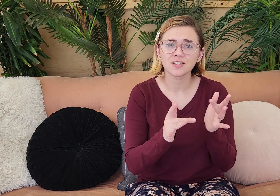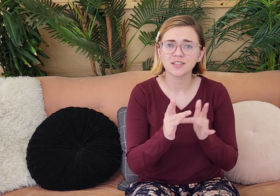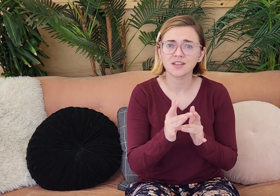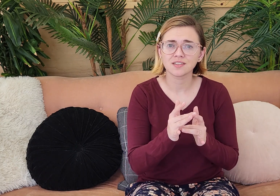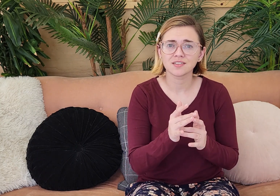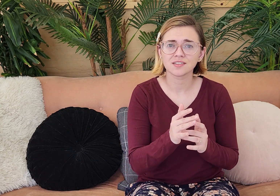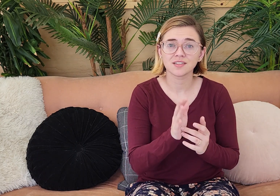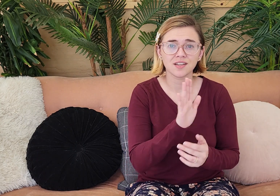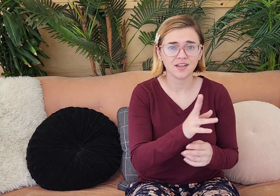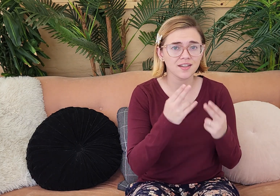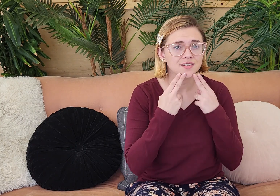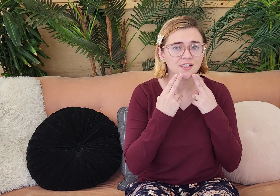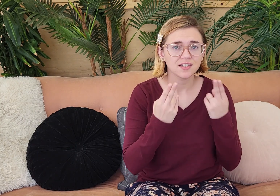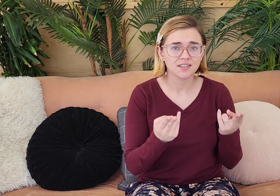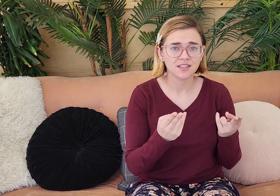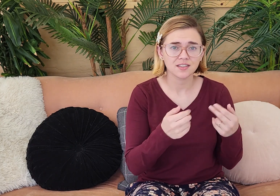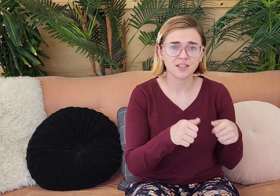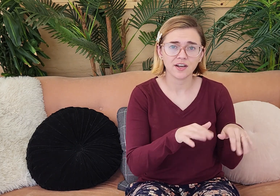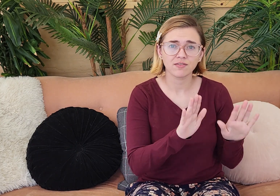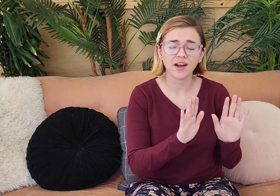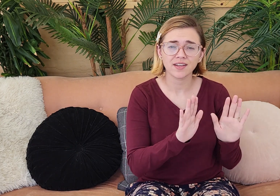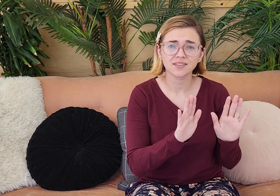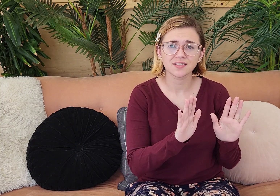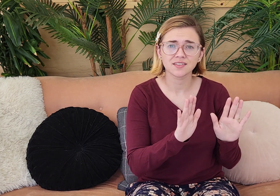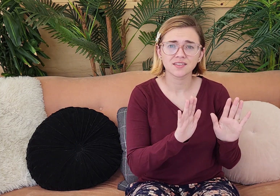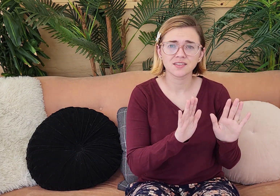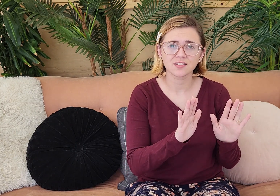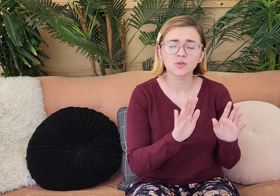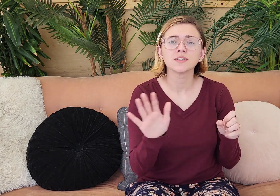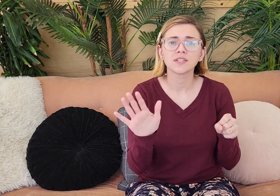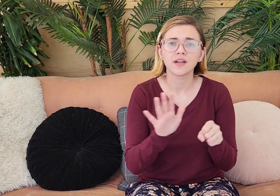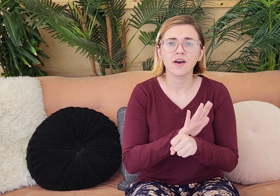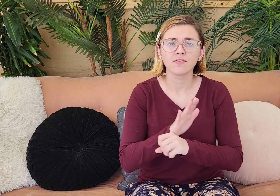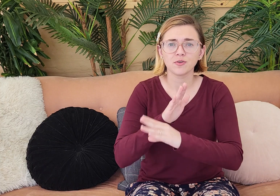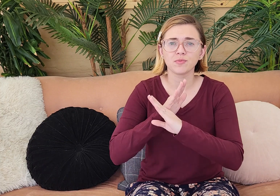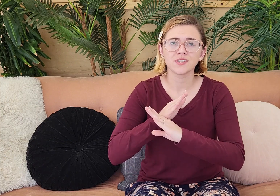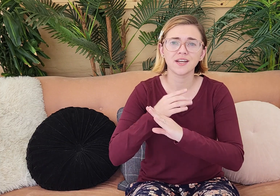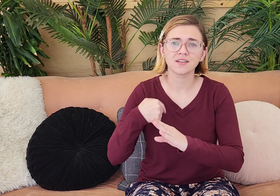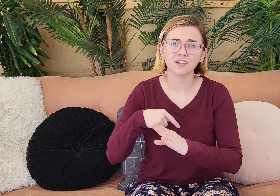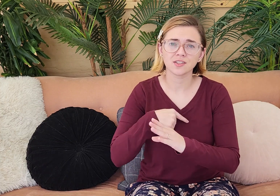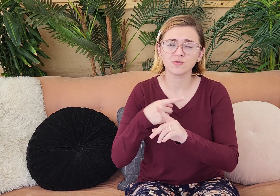Jesus. His innocent sacrifice was enough to protect